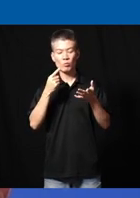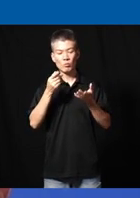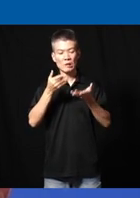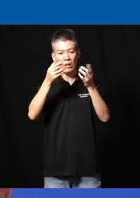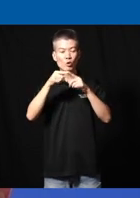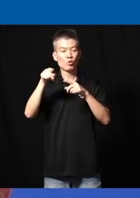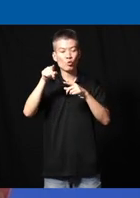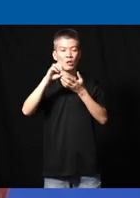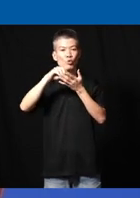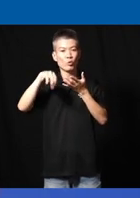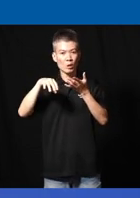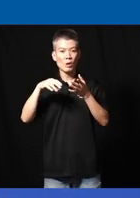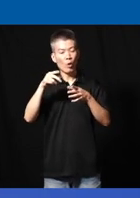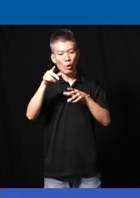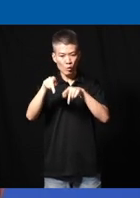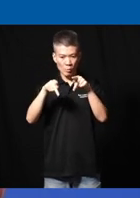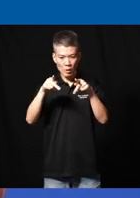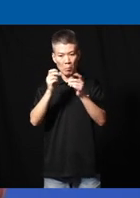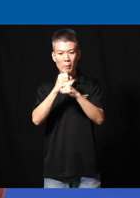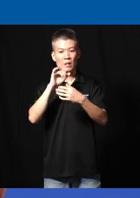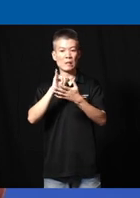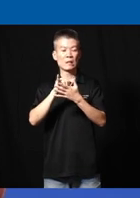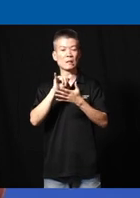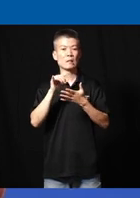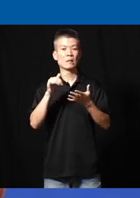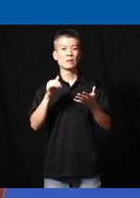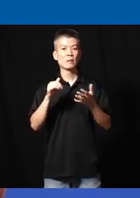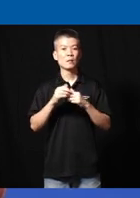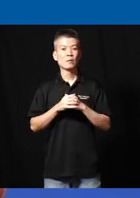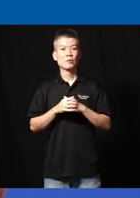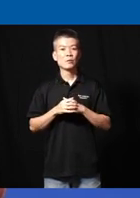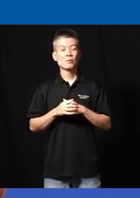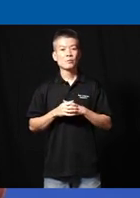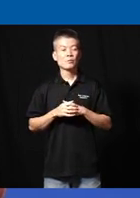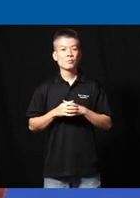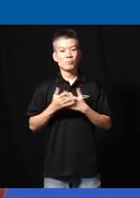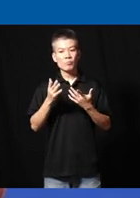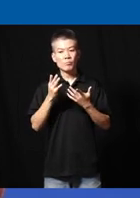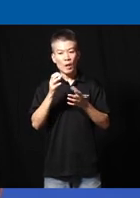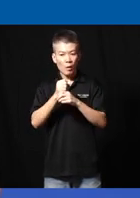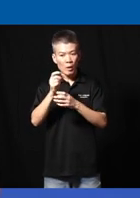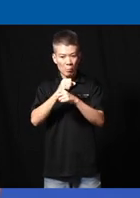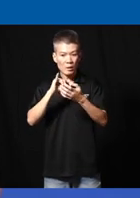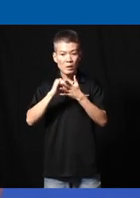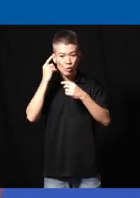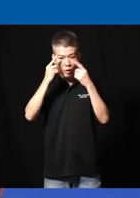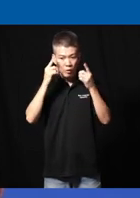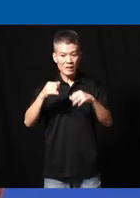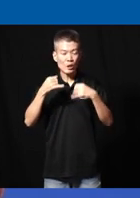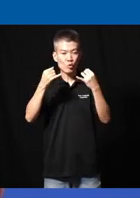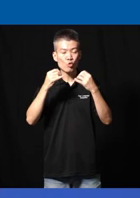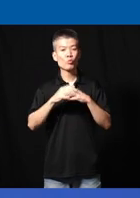to the uh students or to the people making those um um helping make those consideration issues okay